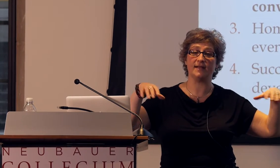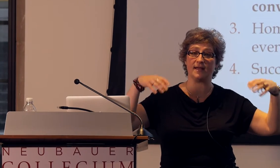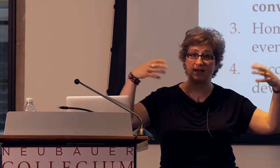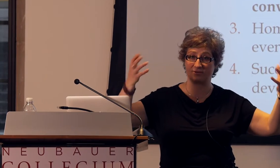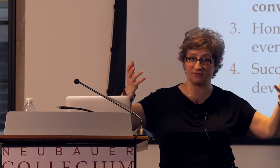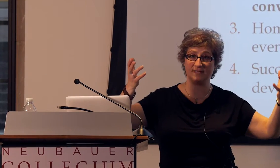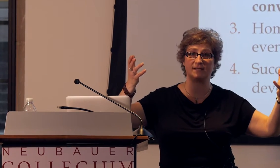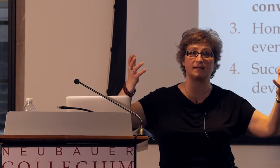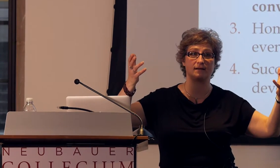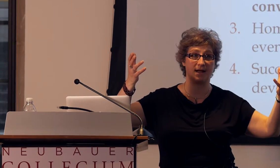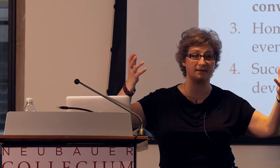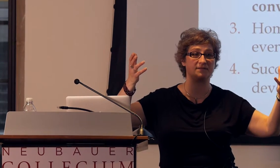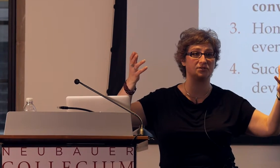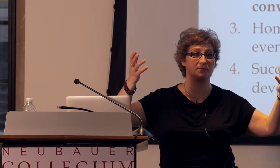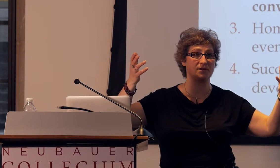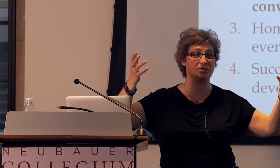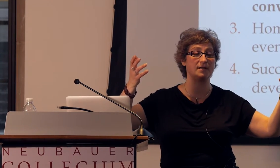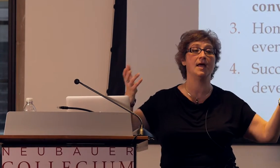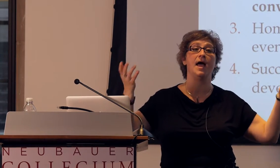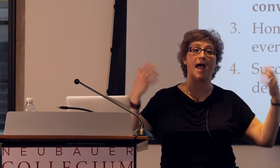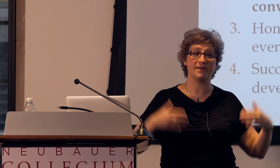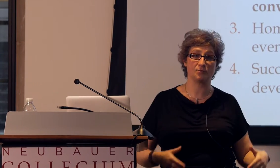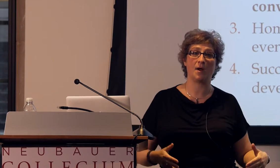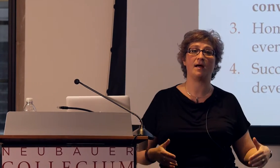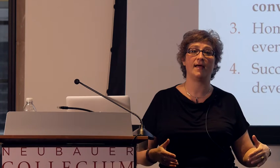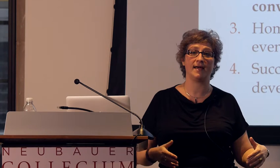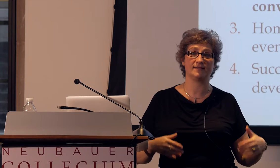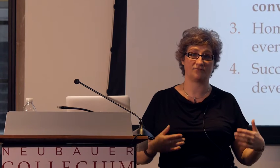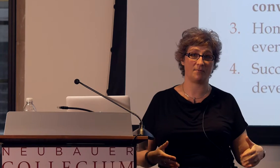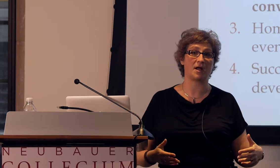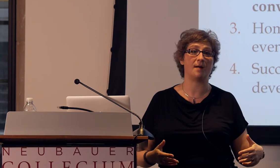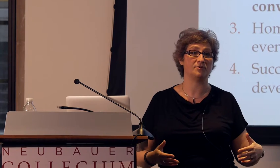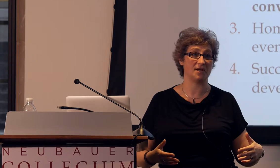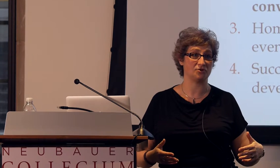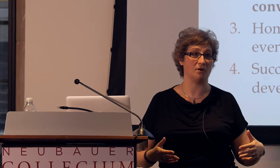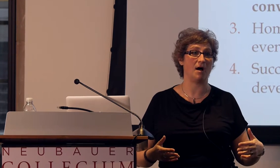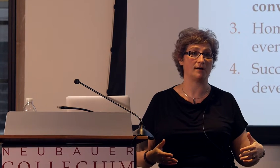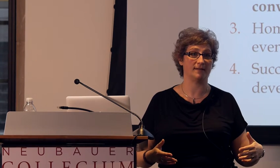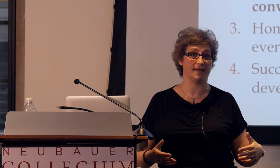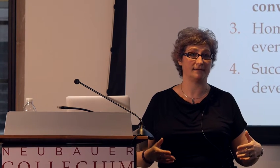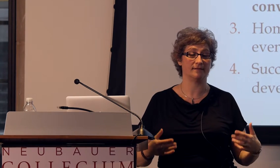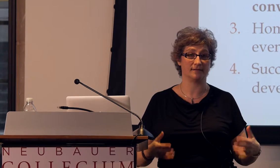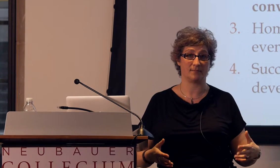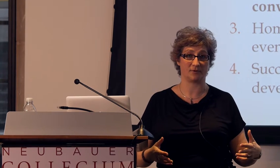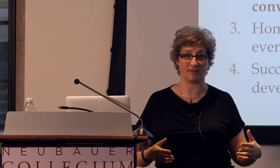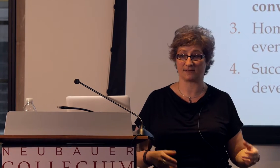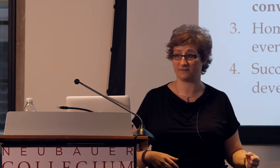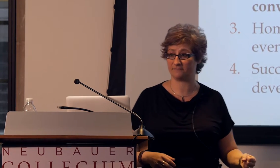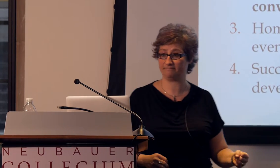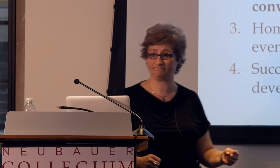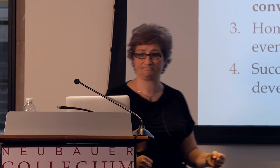in a naturalistic kind of situation, as well as from a computational modeling perspective.